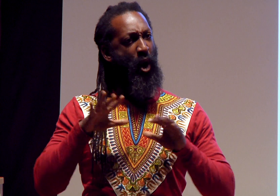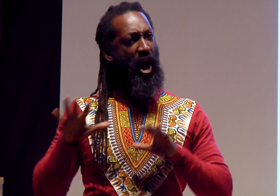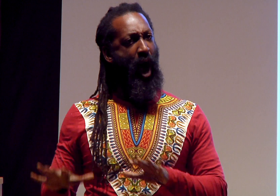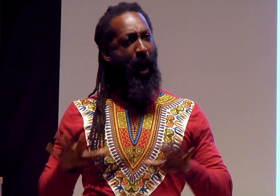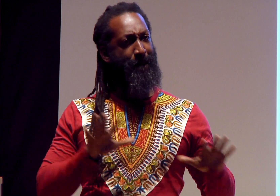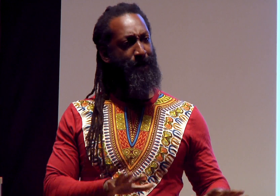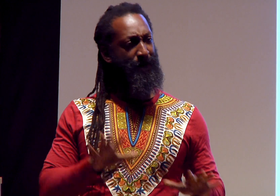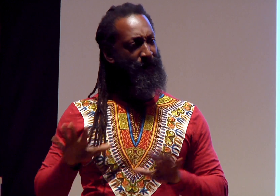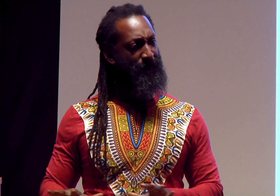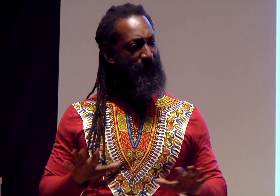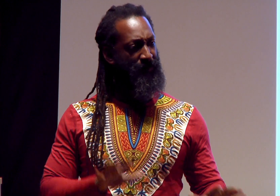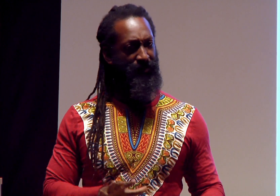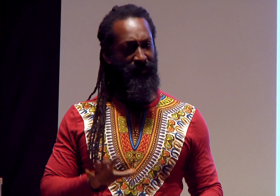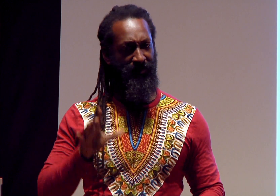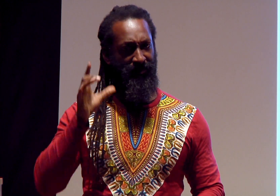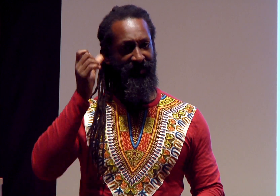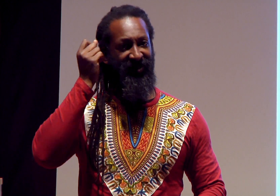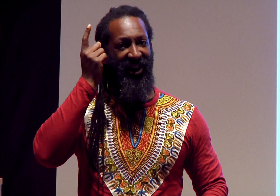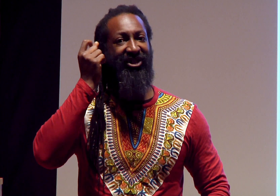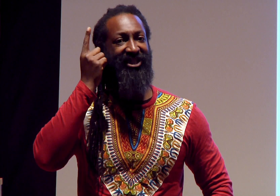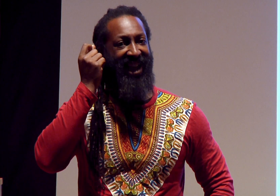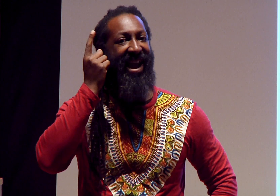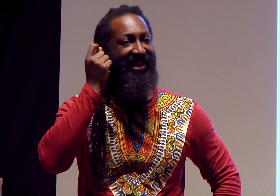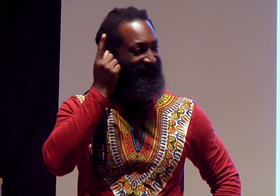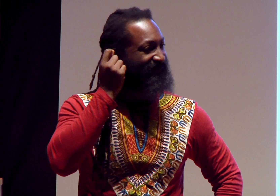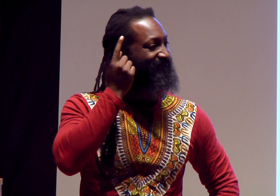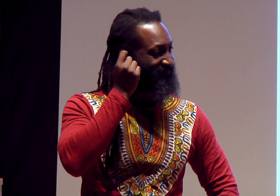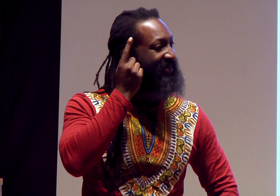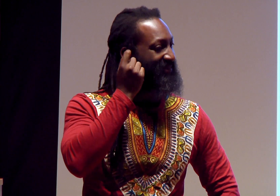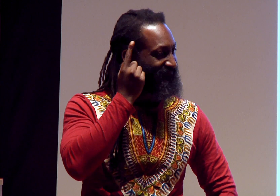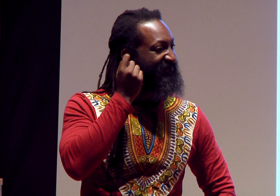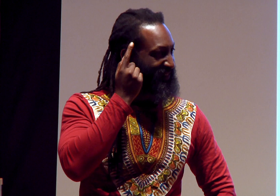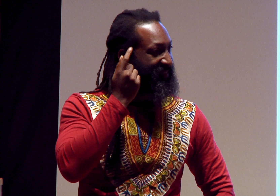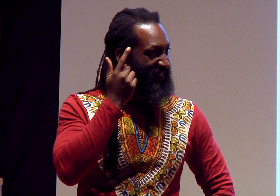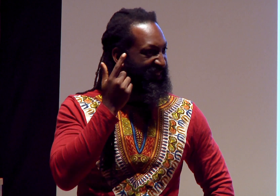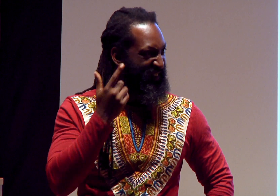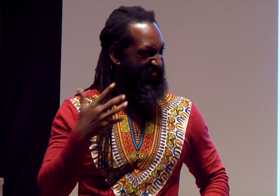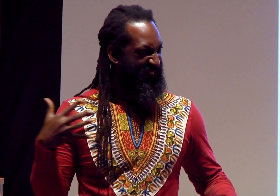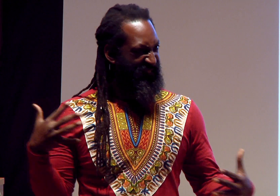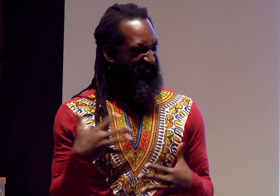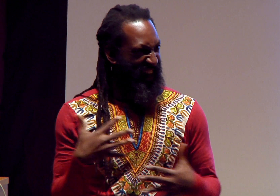So which feels more calm? Right? This one right here, understand.